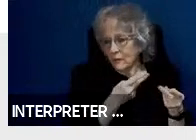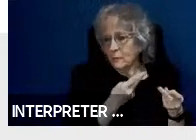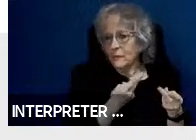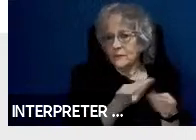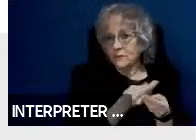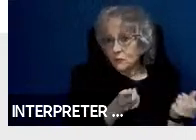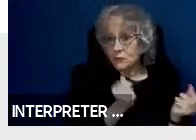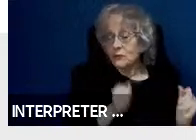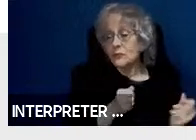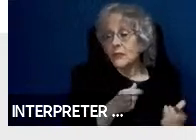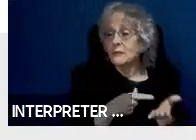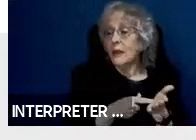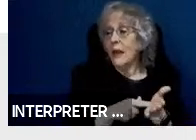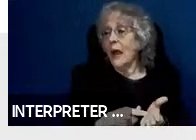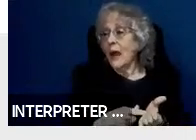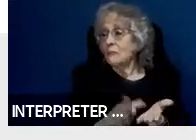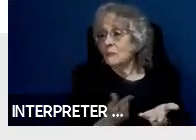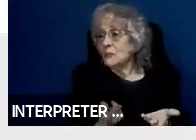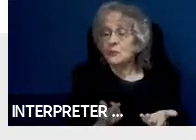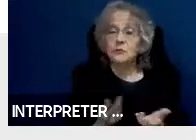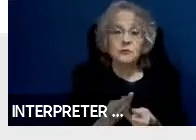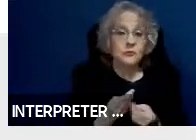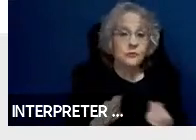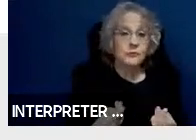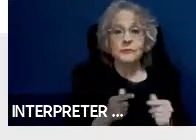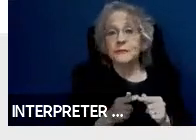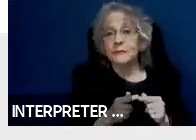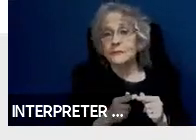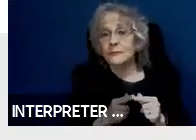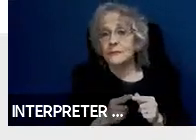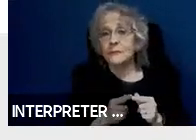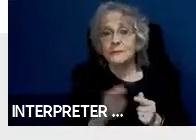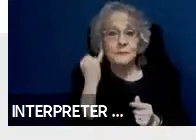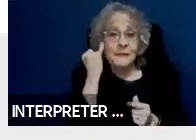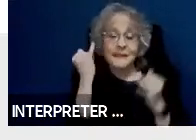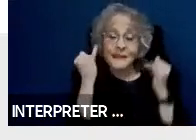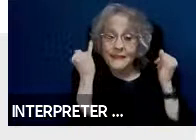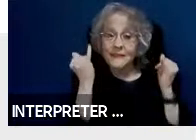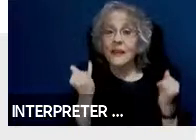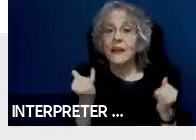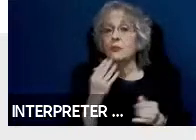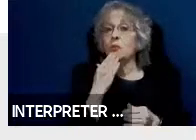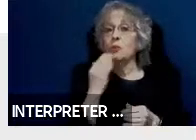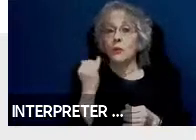And it is a good idea to figure out solutions now before riders board your cars.